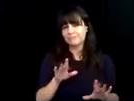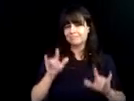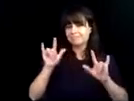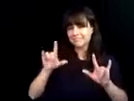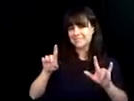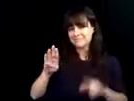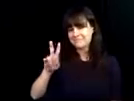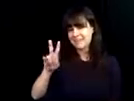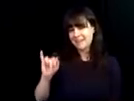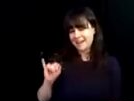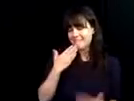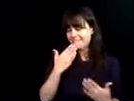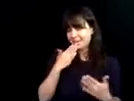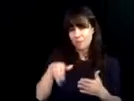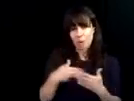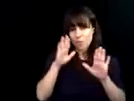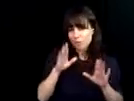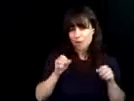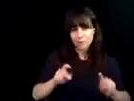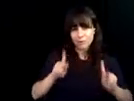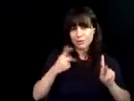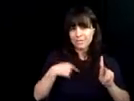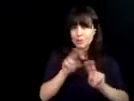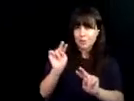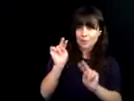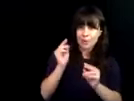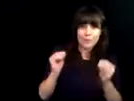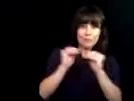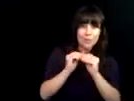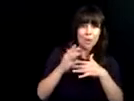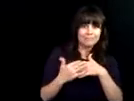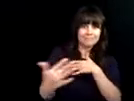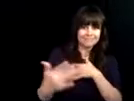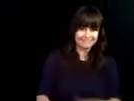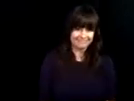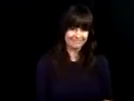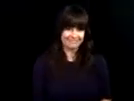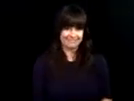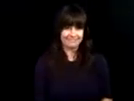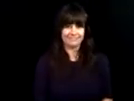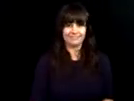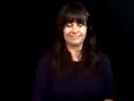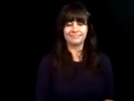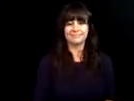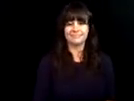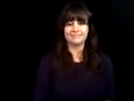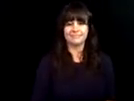engaging students across the country. We wouldn't be more thrilled about it. We love you guys at dbvi. Thanks for all the great